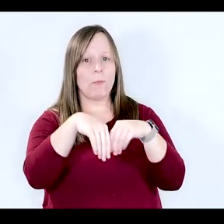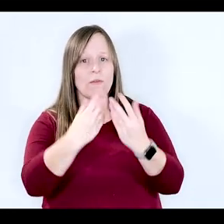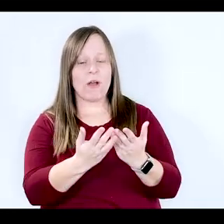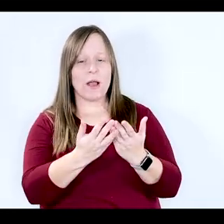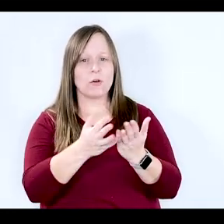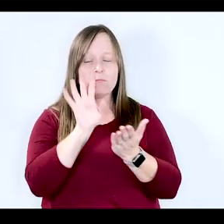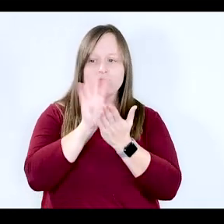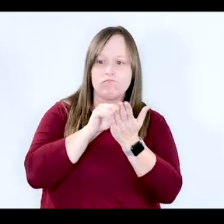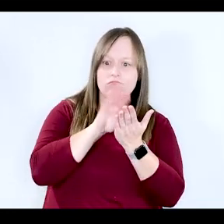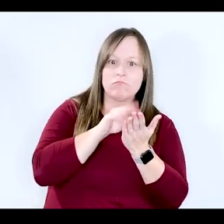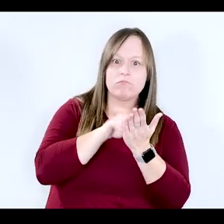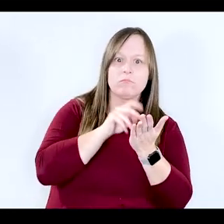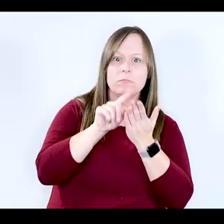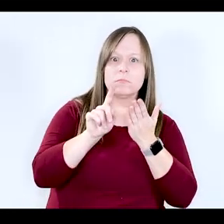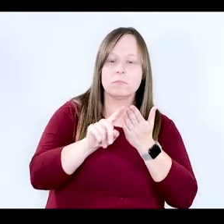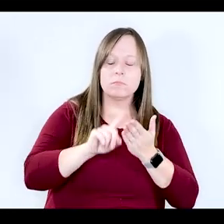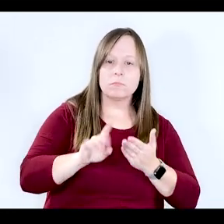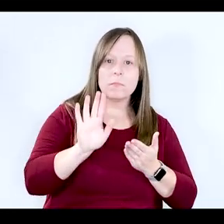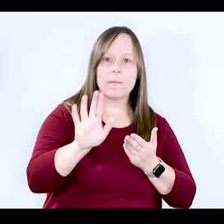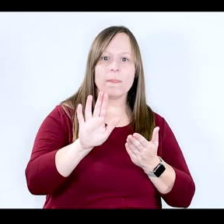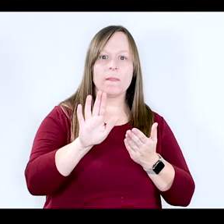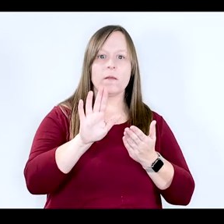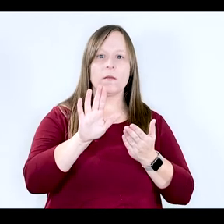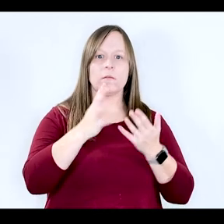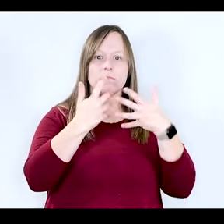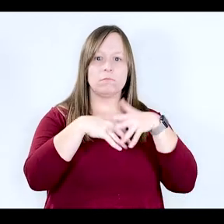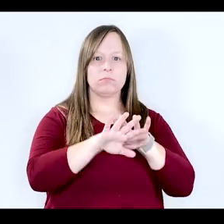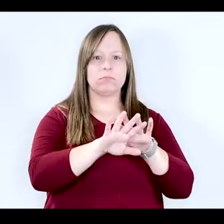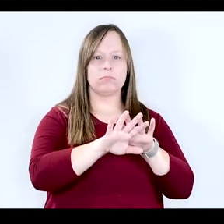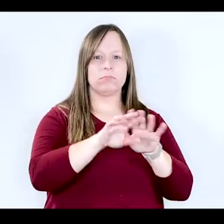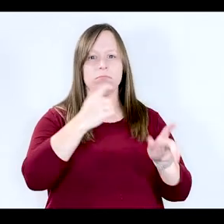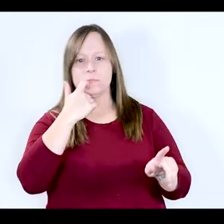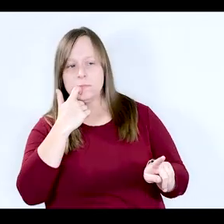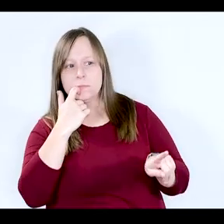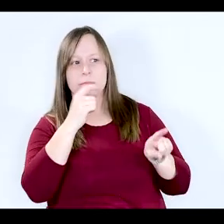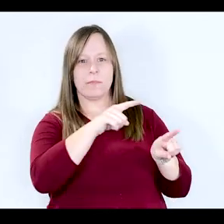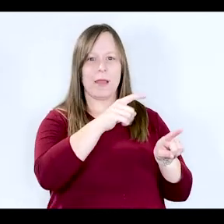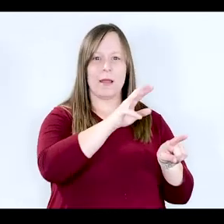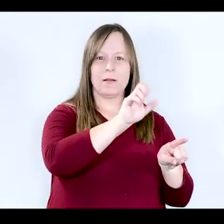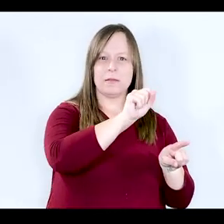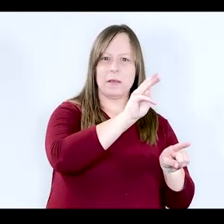to better understand the coexistence of substance use disorders. And I think,